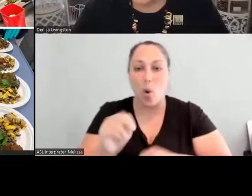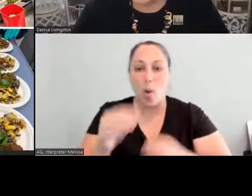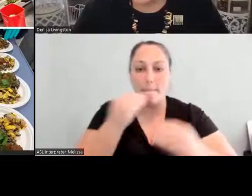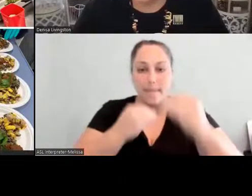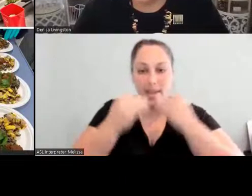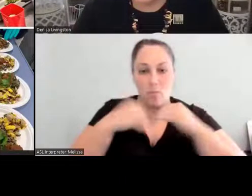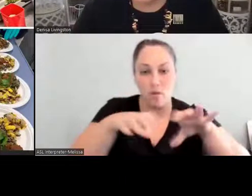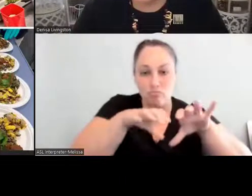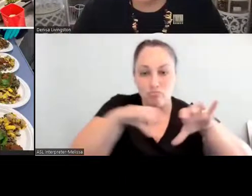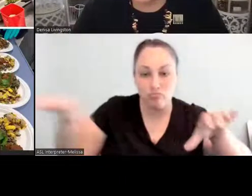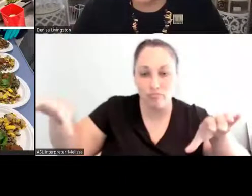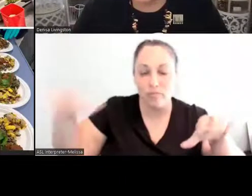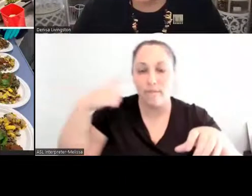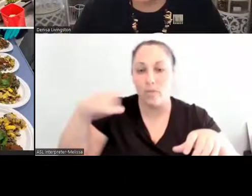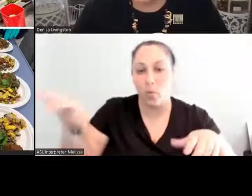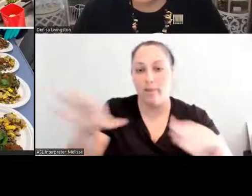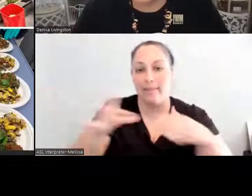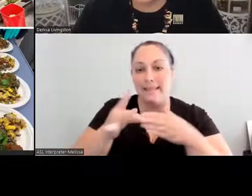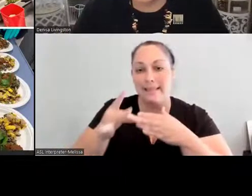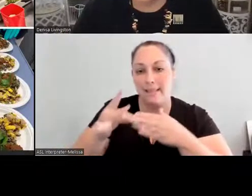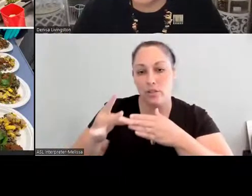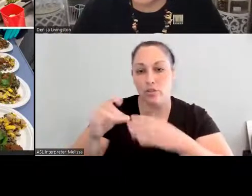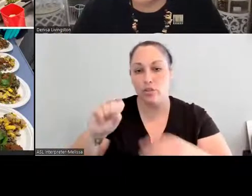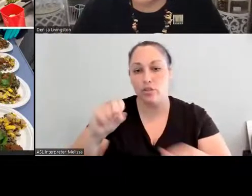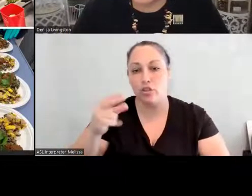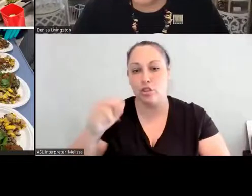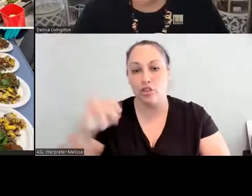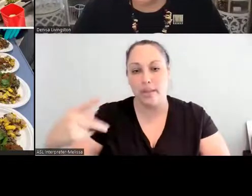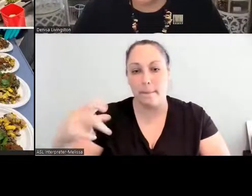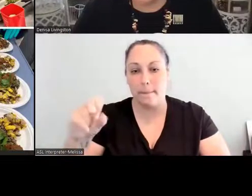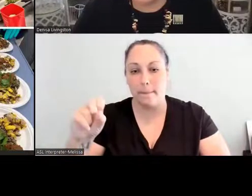And so it's a really interesting time, you know, as we think,